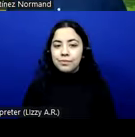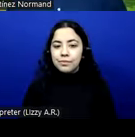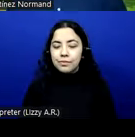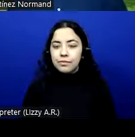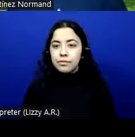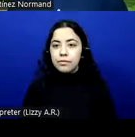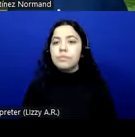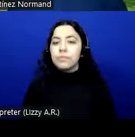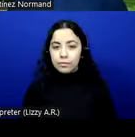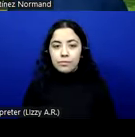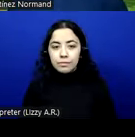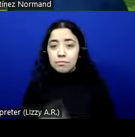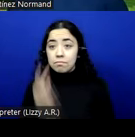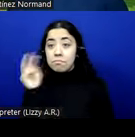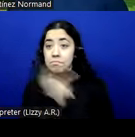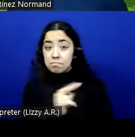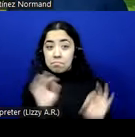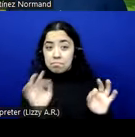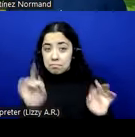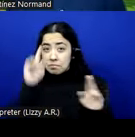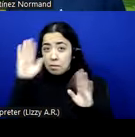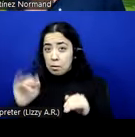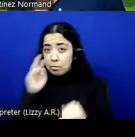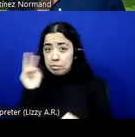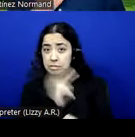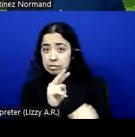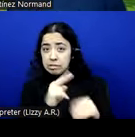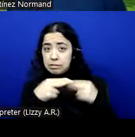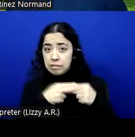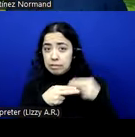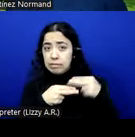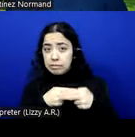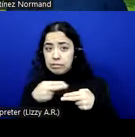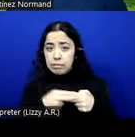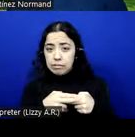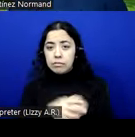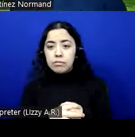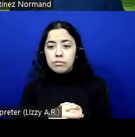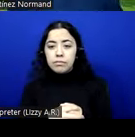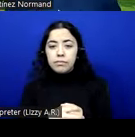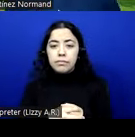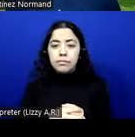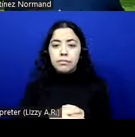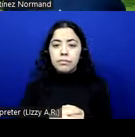That should be it. Hopefully you can all see the slides. Thanks, Susanna, for your kind